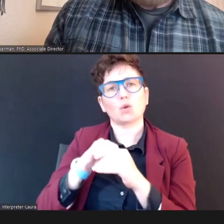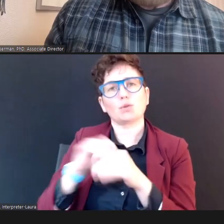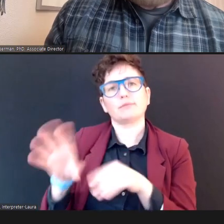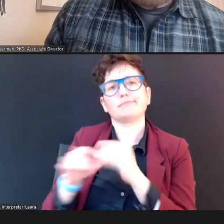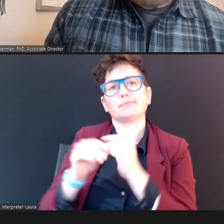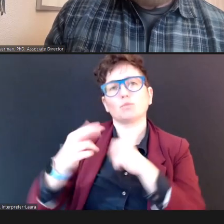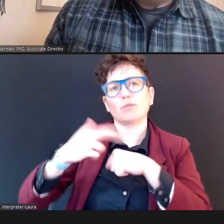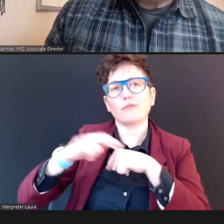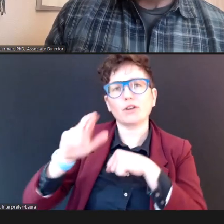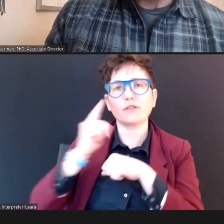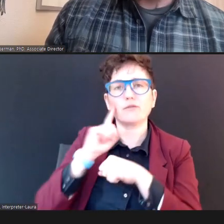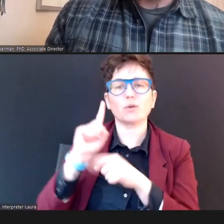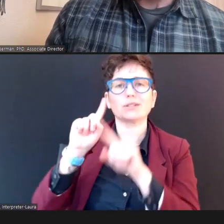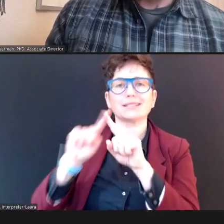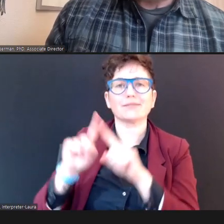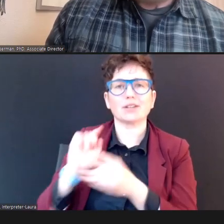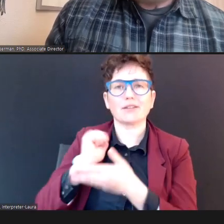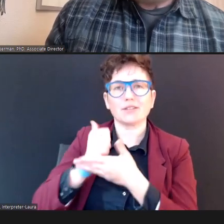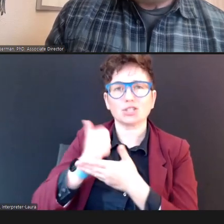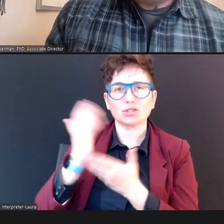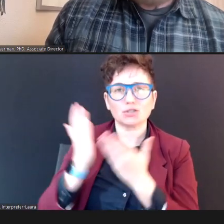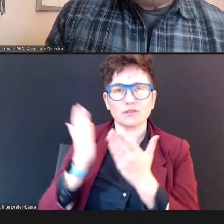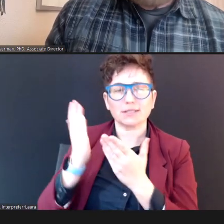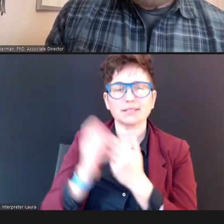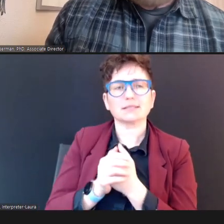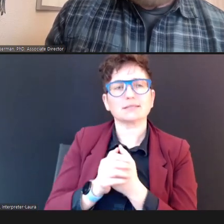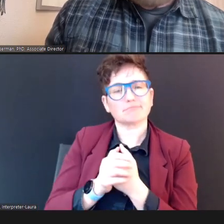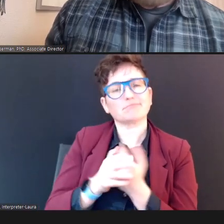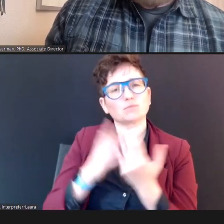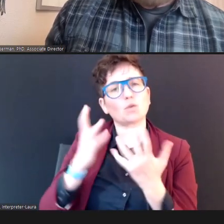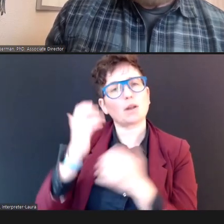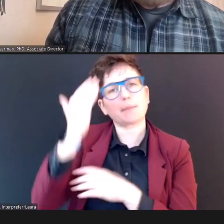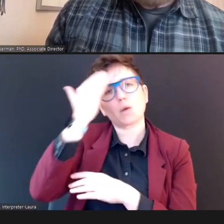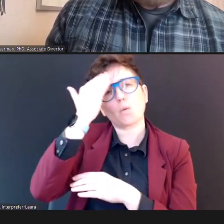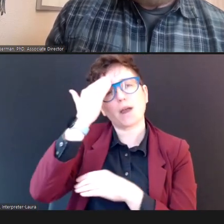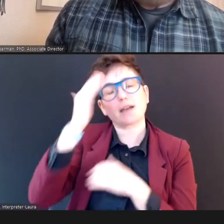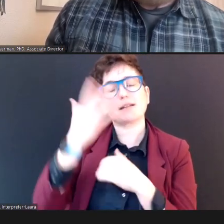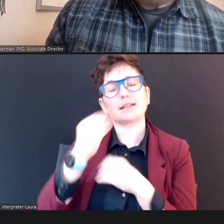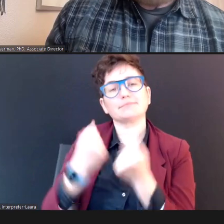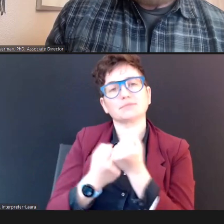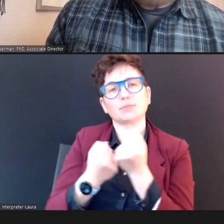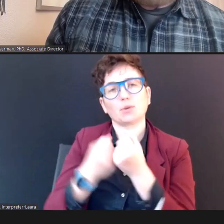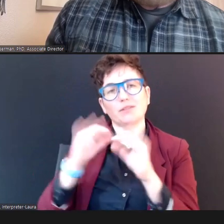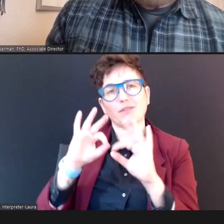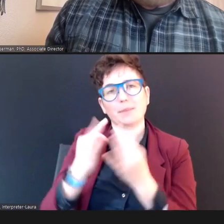want to be aware of and you want to support the family in obtaining. DR.